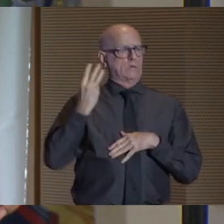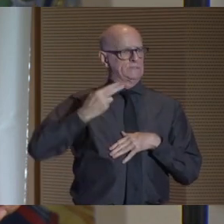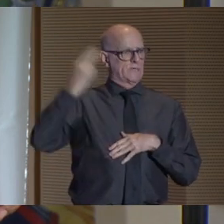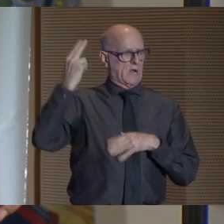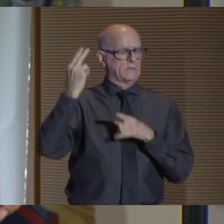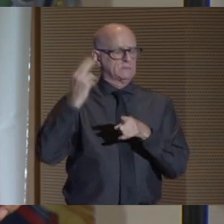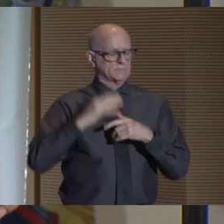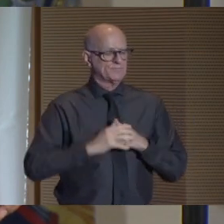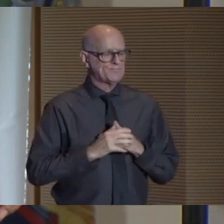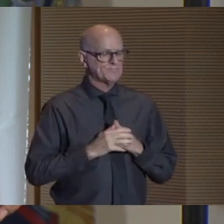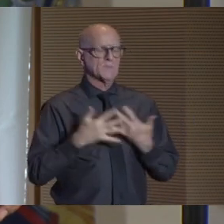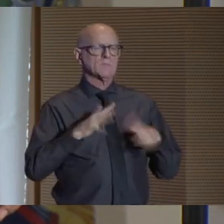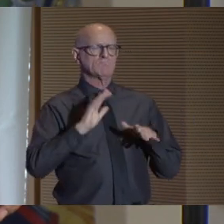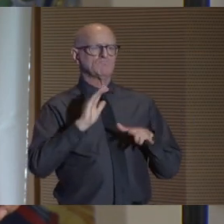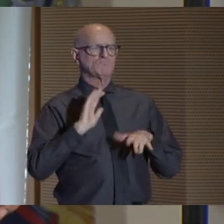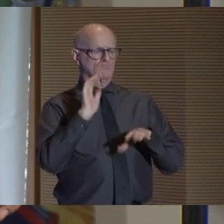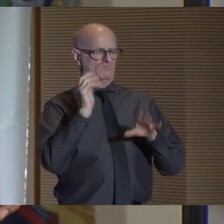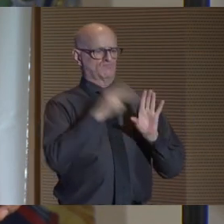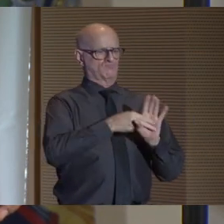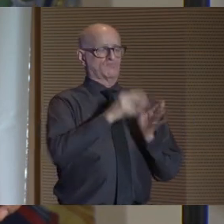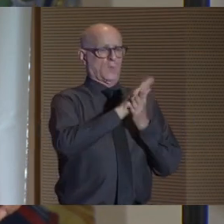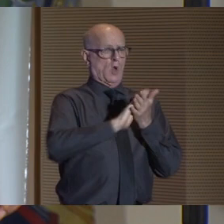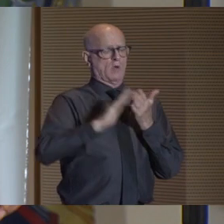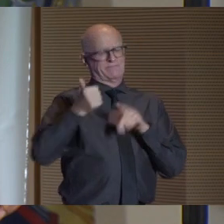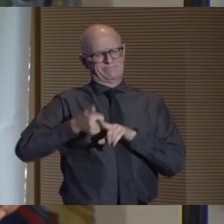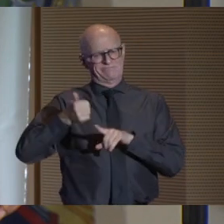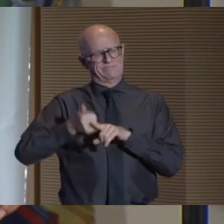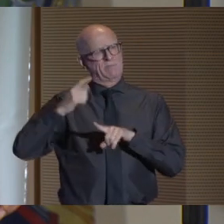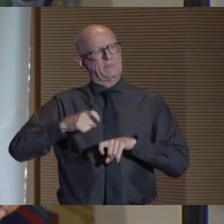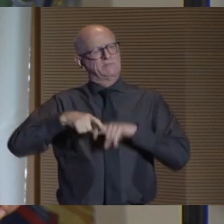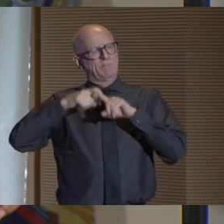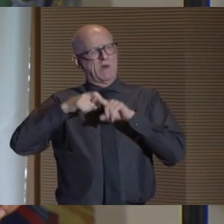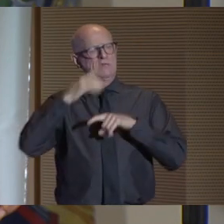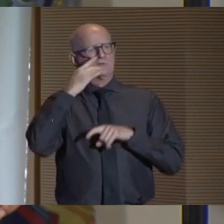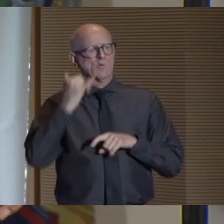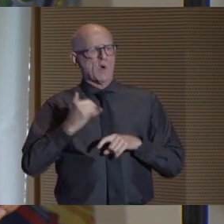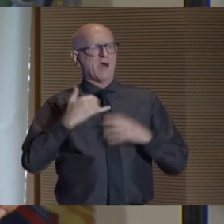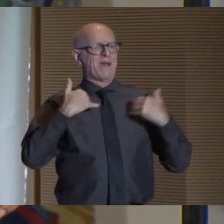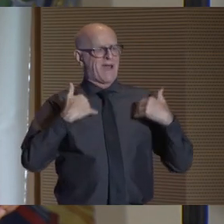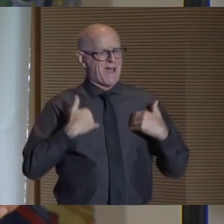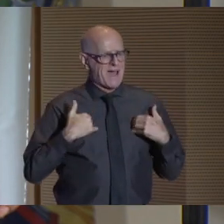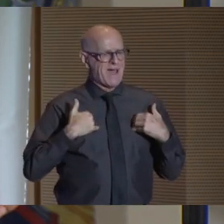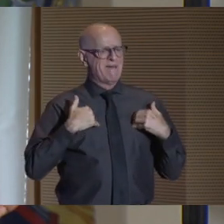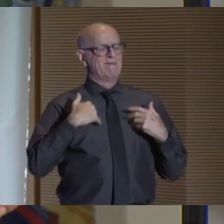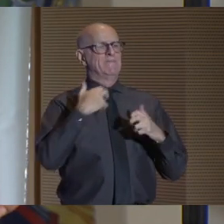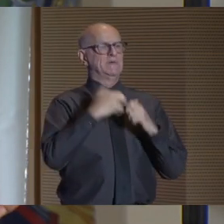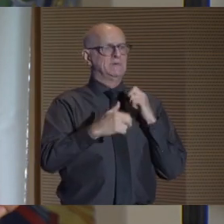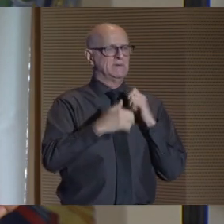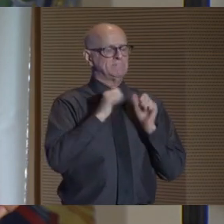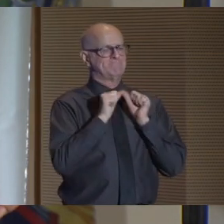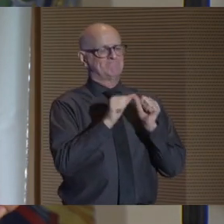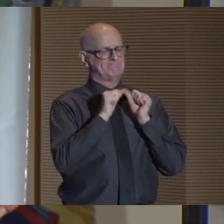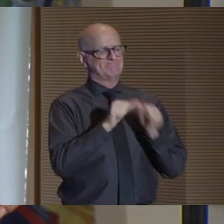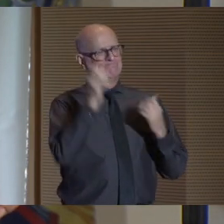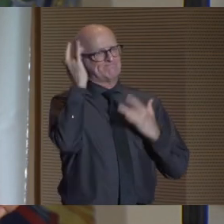and after starting college, had to pause because of a debilitating chronic illness.